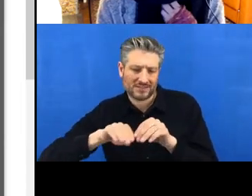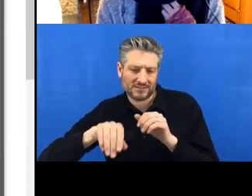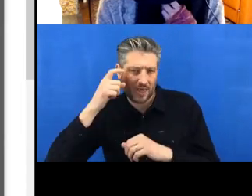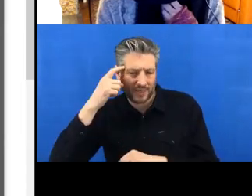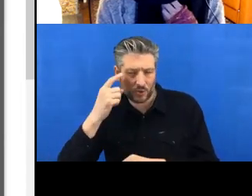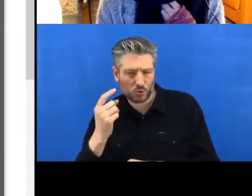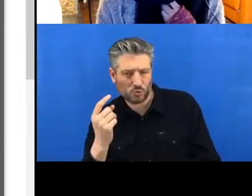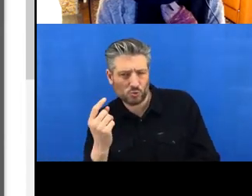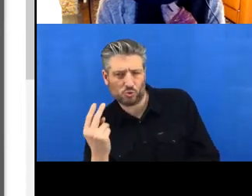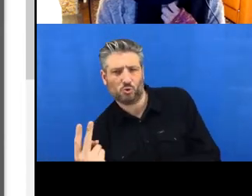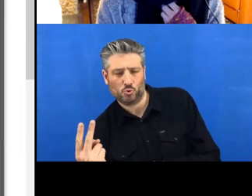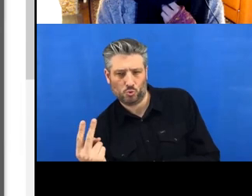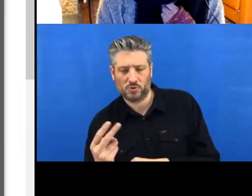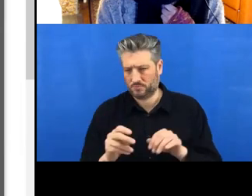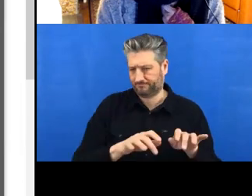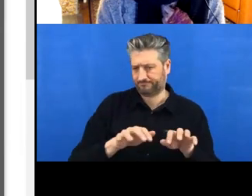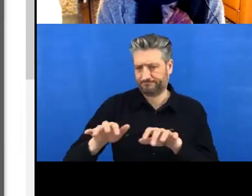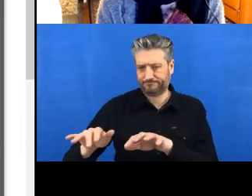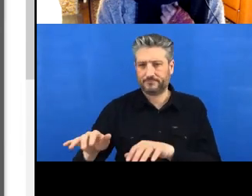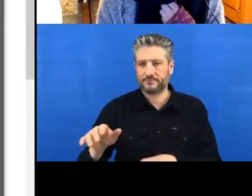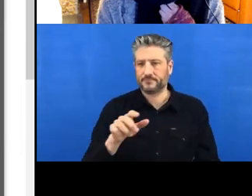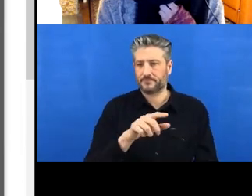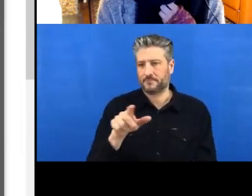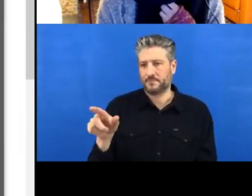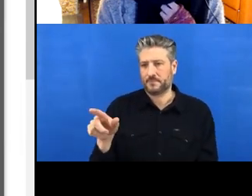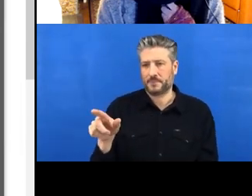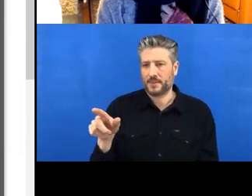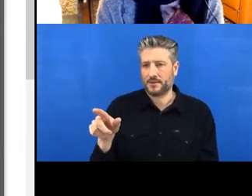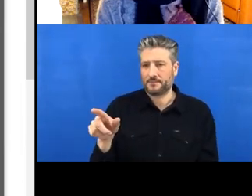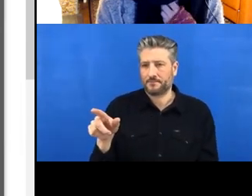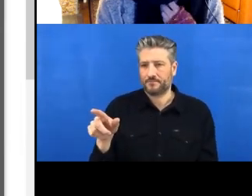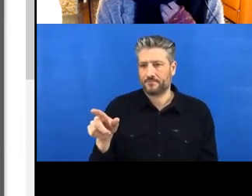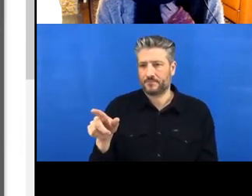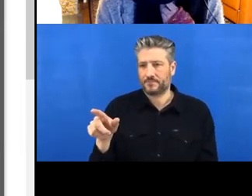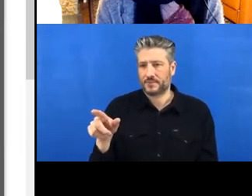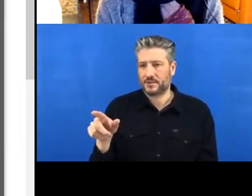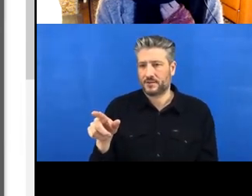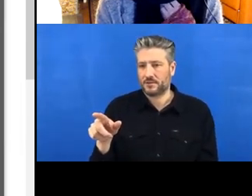And then if it's not showing up you click on this ‘refresh’- there it is.